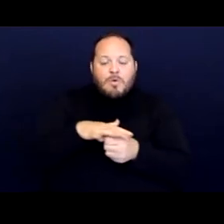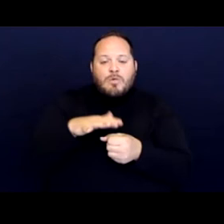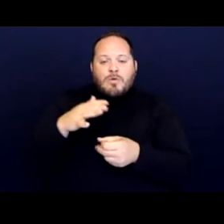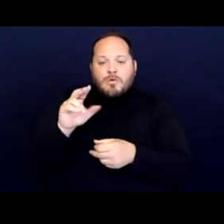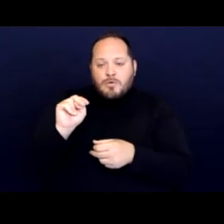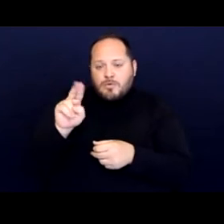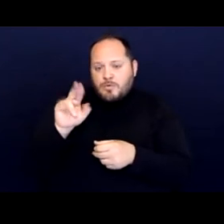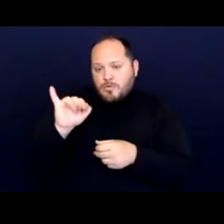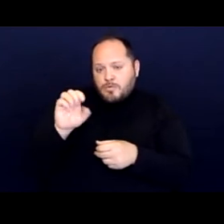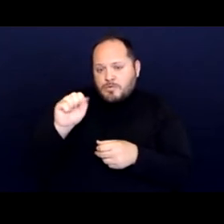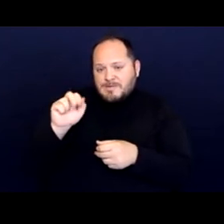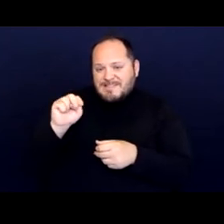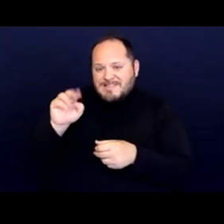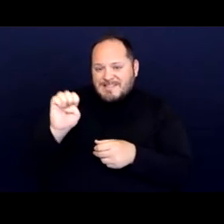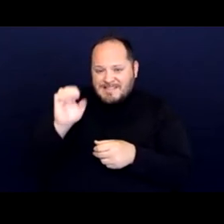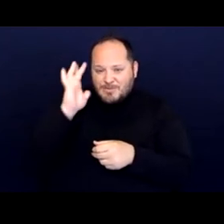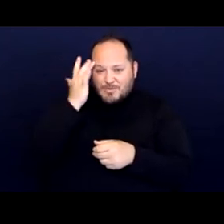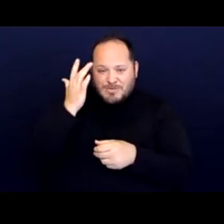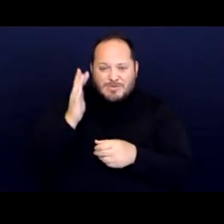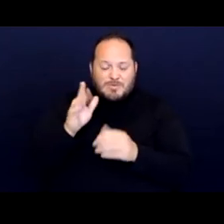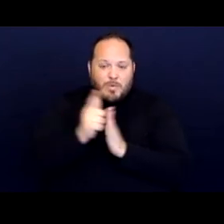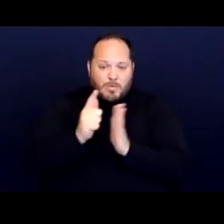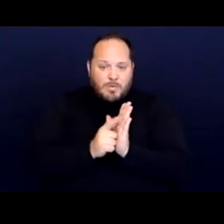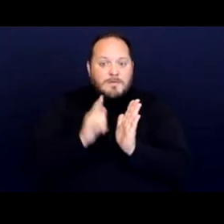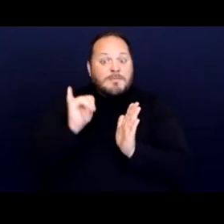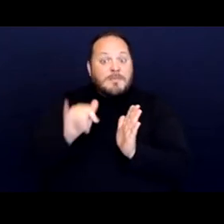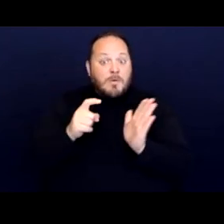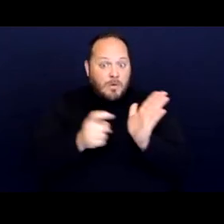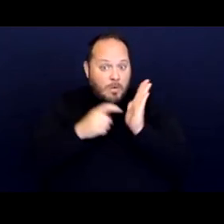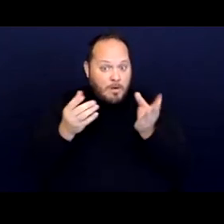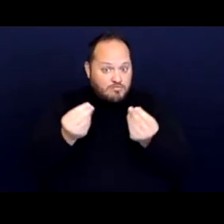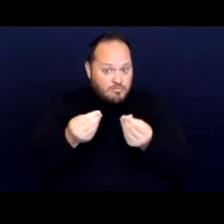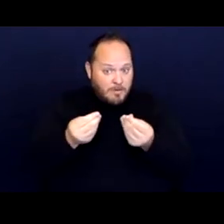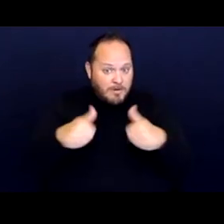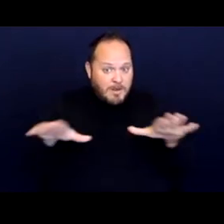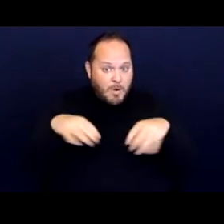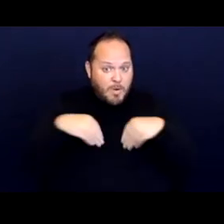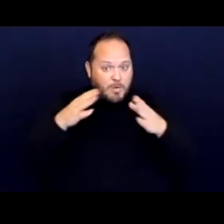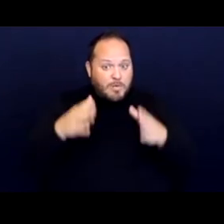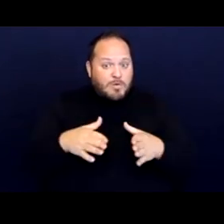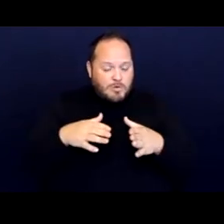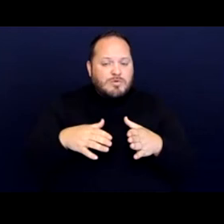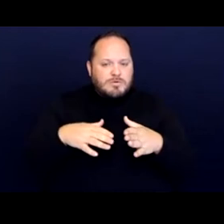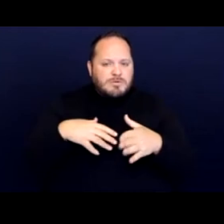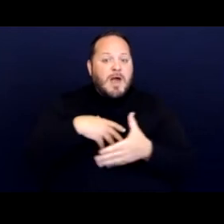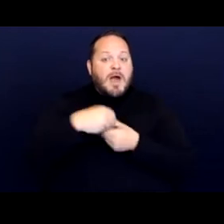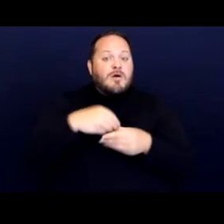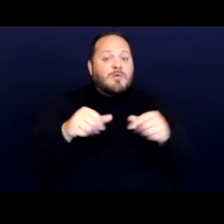which required property owners to keep their outdoor areas free of trash and debris.